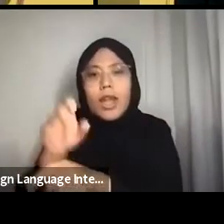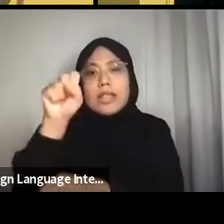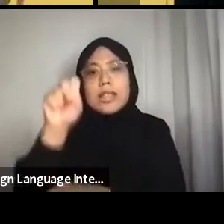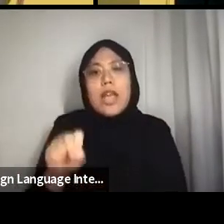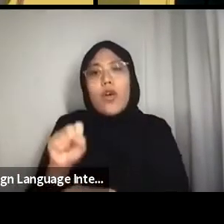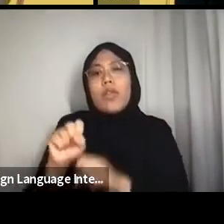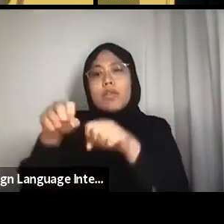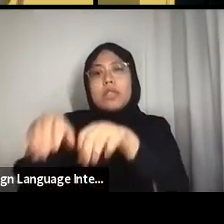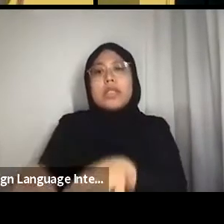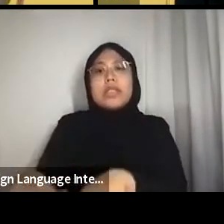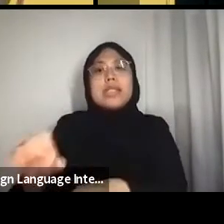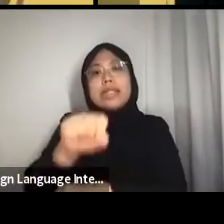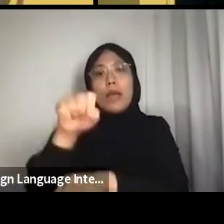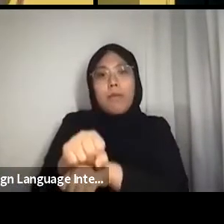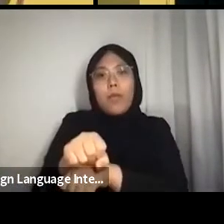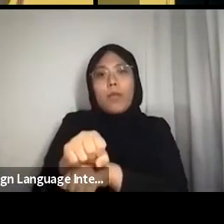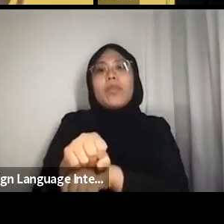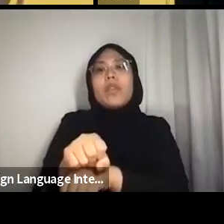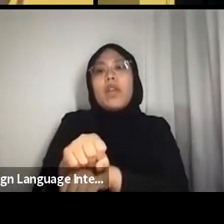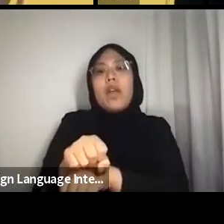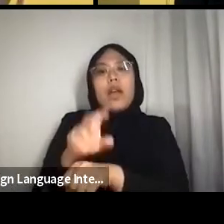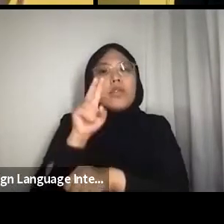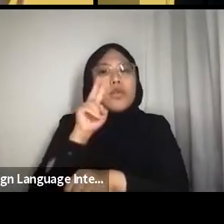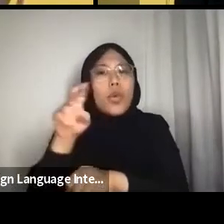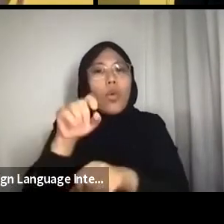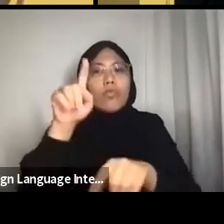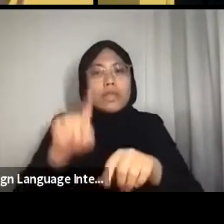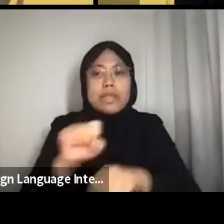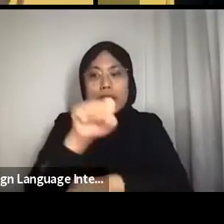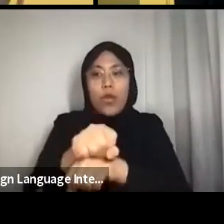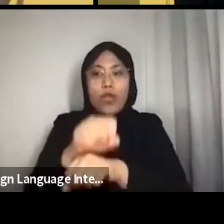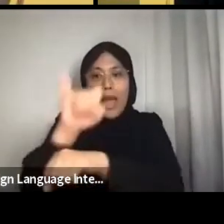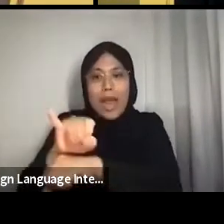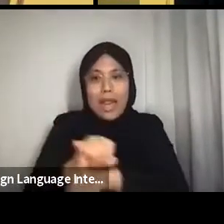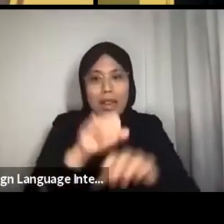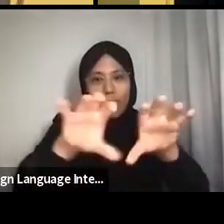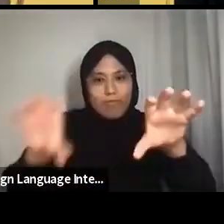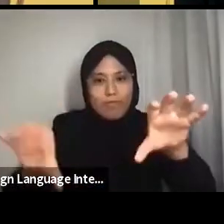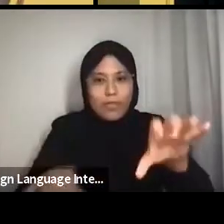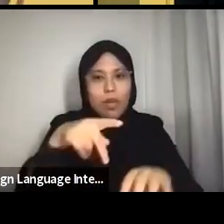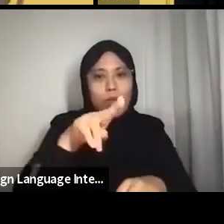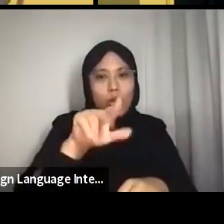While I originally wrote “An Ocean” as a love poem to a boy who would not love me back,